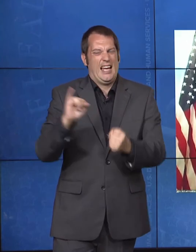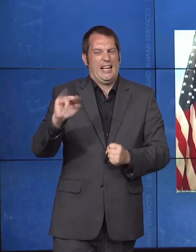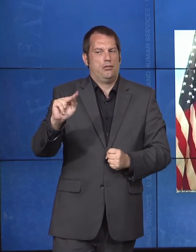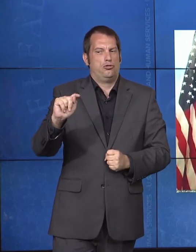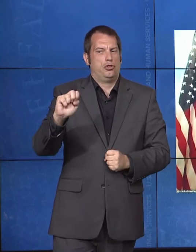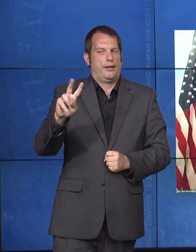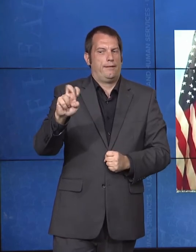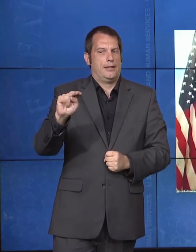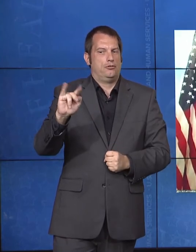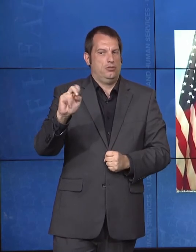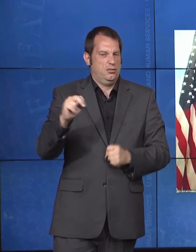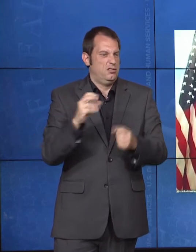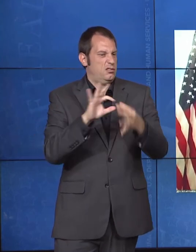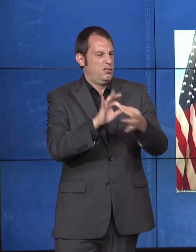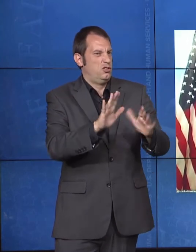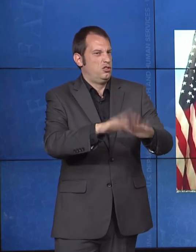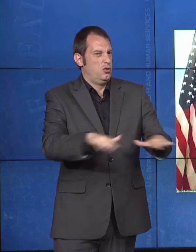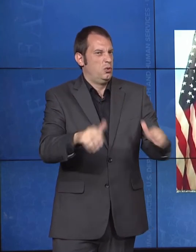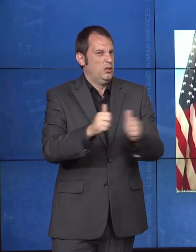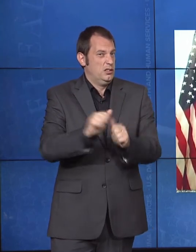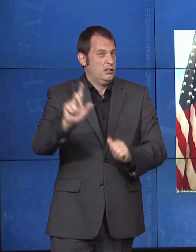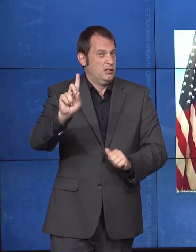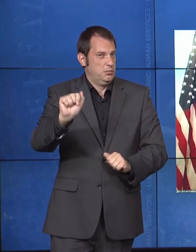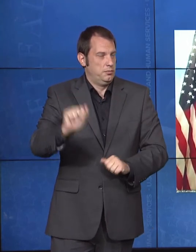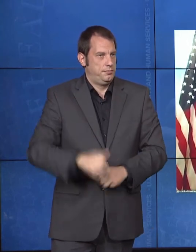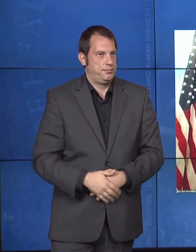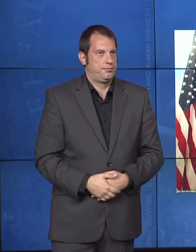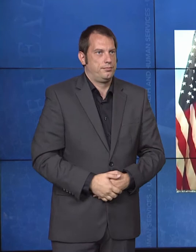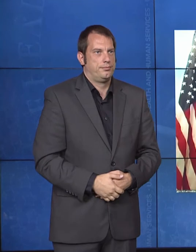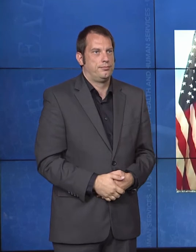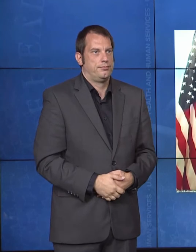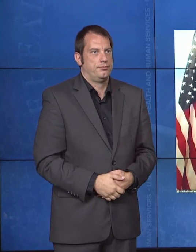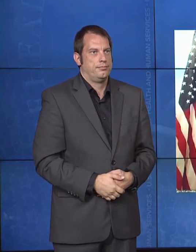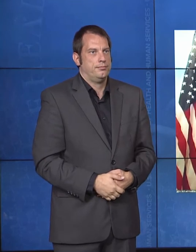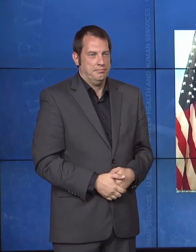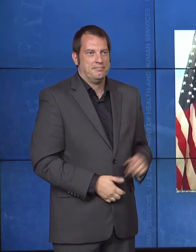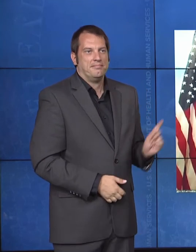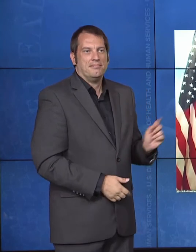is to raise the physical, mental, social, and spiritual health of American Indians and